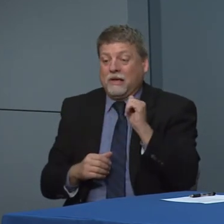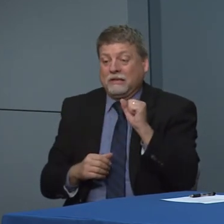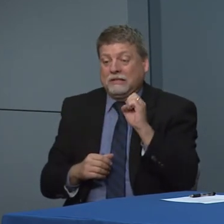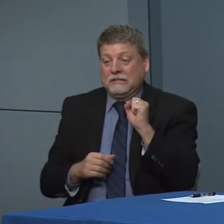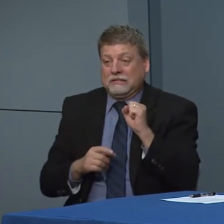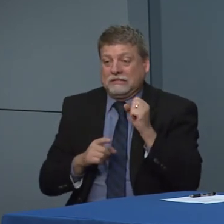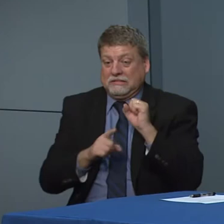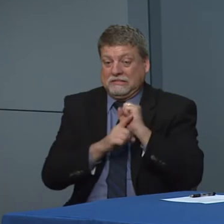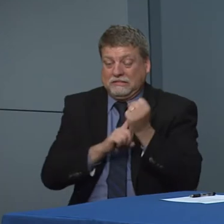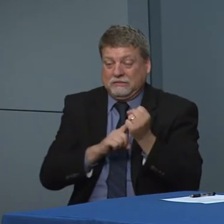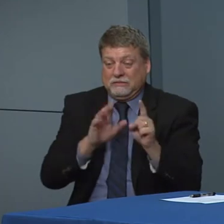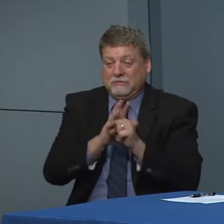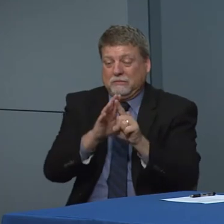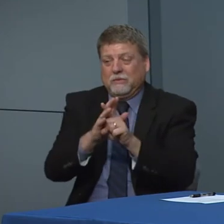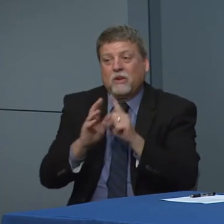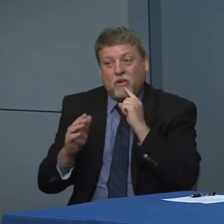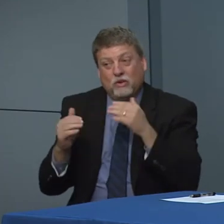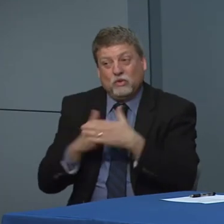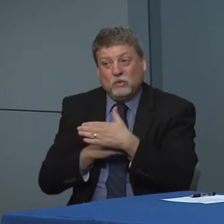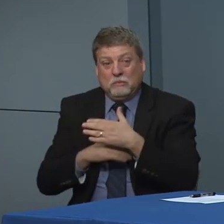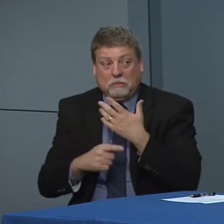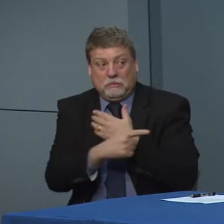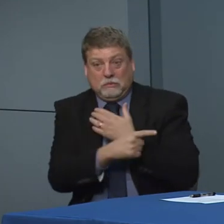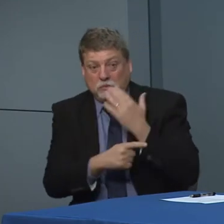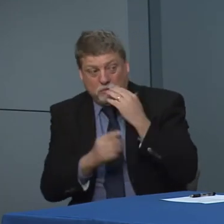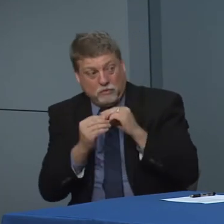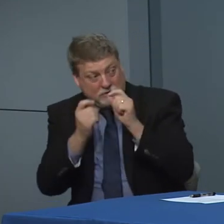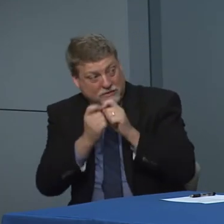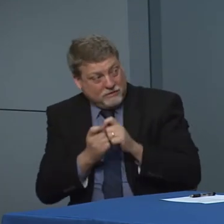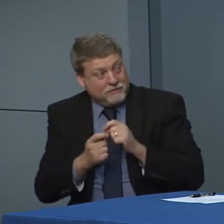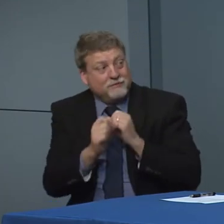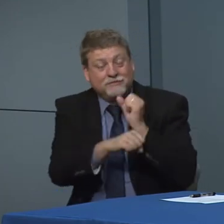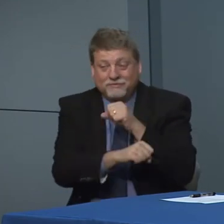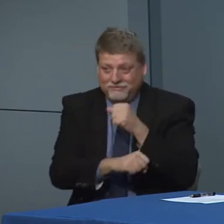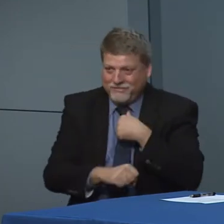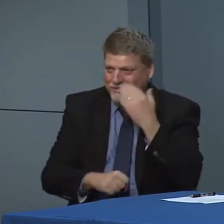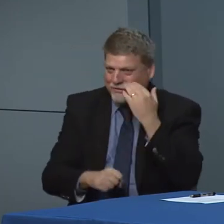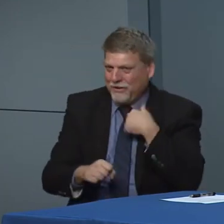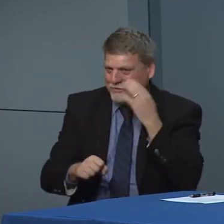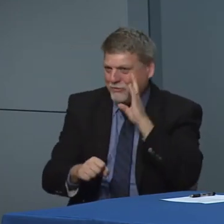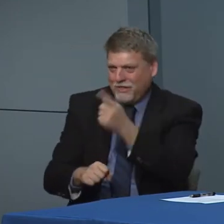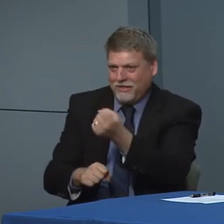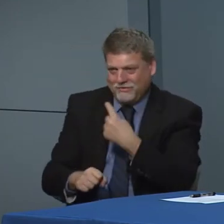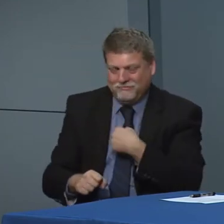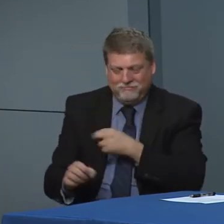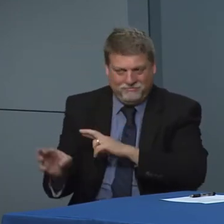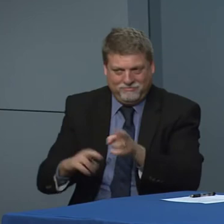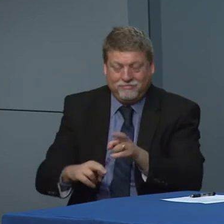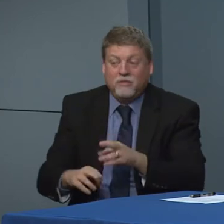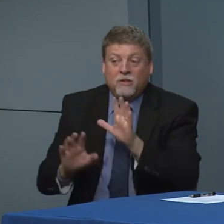details of the most recent cases, but oh sorry OK maybe she knew where the thing you know okay anticipating this to